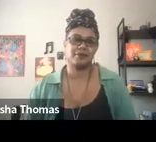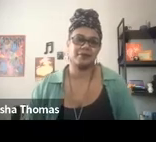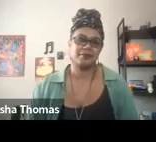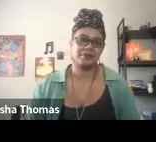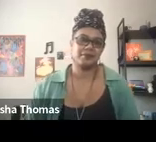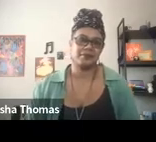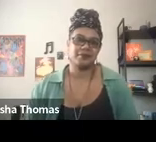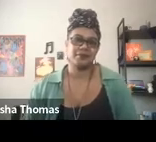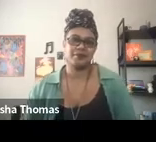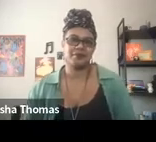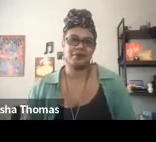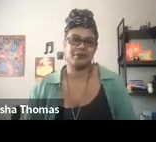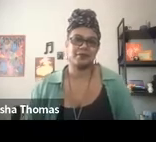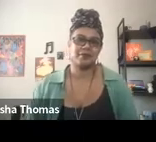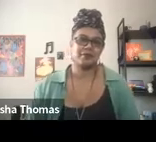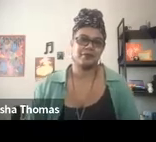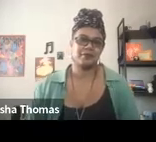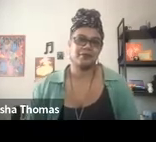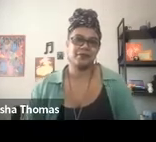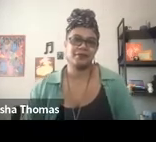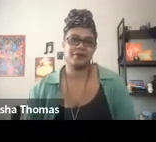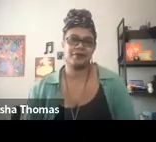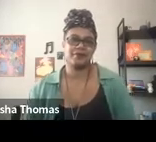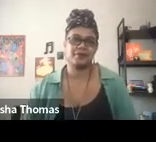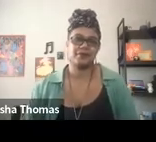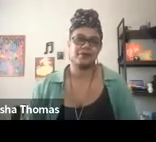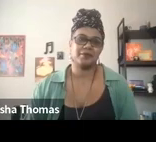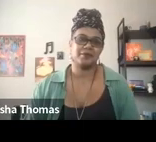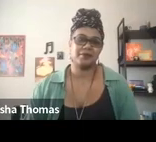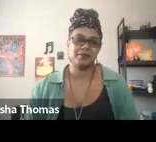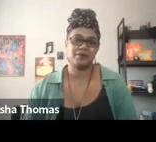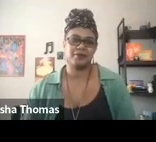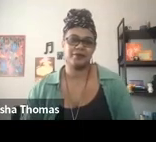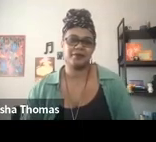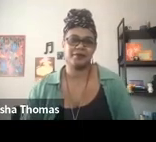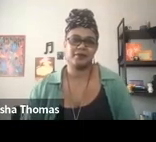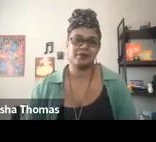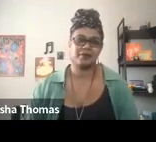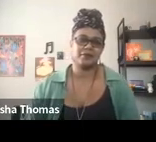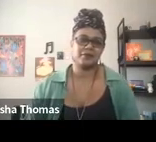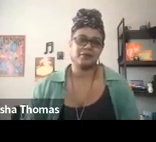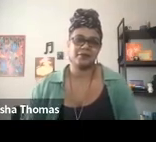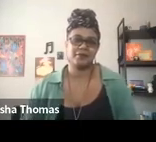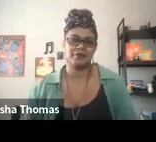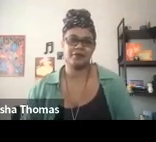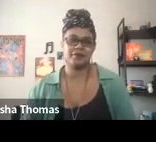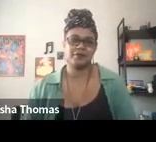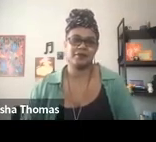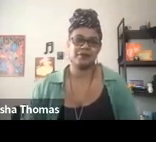The camera begins to zoom out. As it does, we see a more textured brushstroke in the original sea foam green color, swirling an S-shaped spiraling pattern along the left center of the screen. The pattern is mirrored on the right side of the screen. As we begin to see the full app being used to craft this painting.